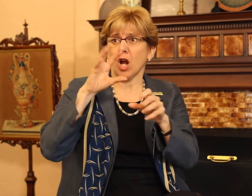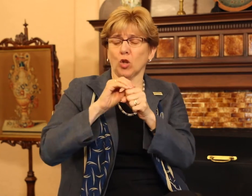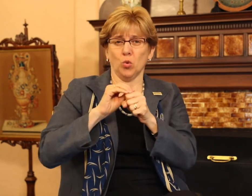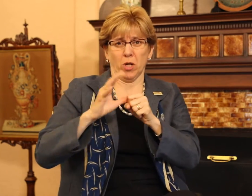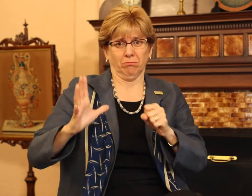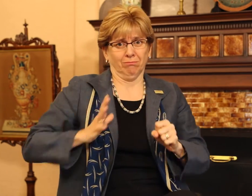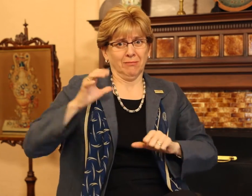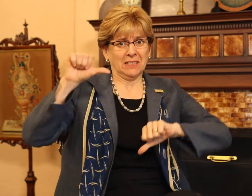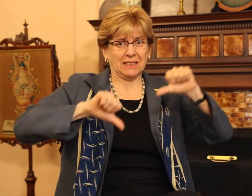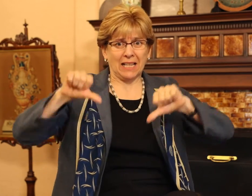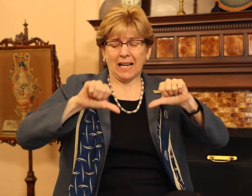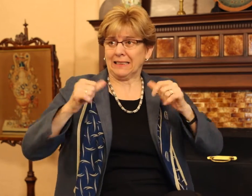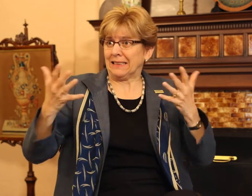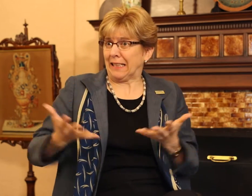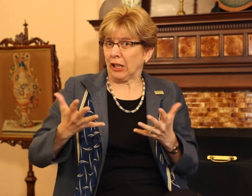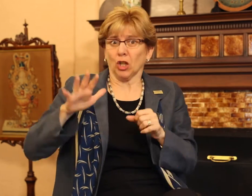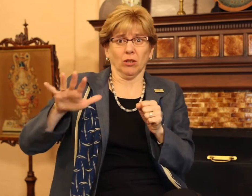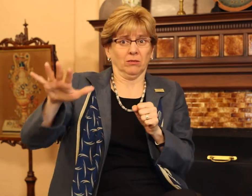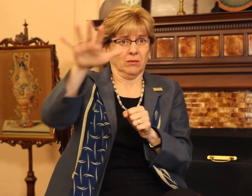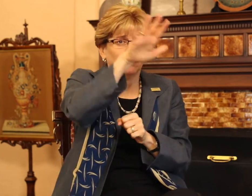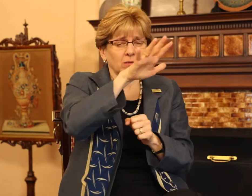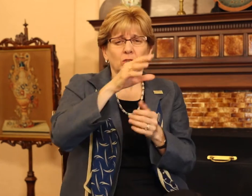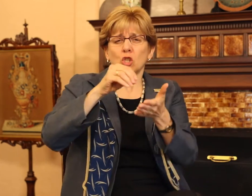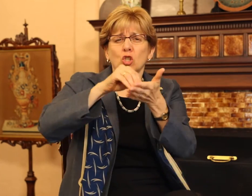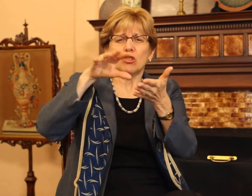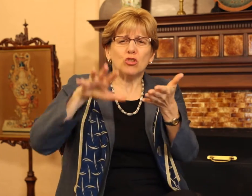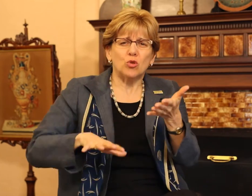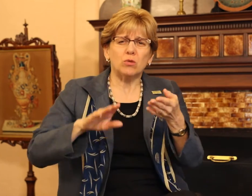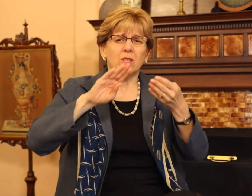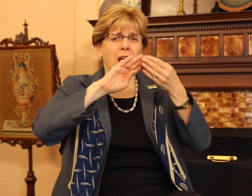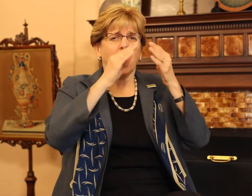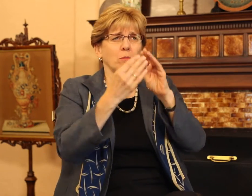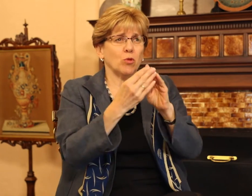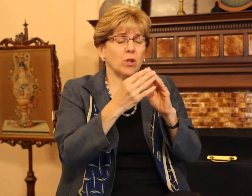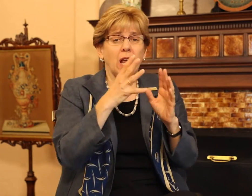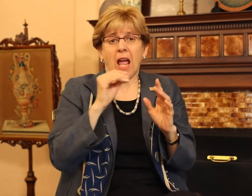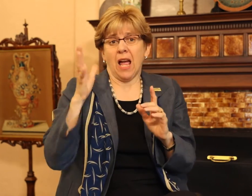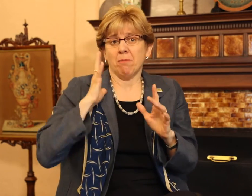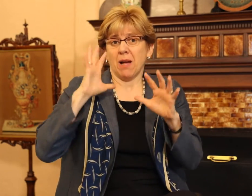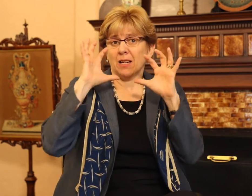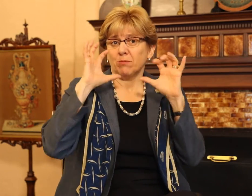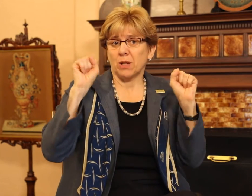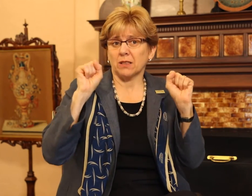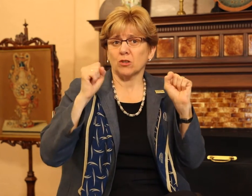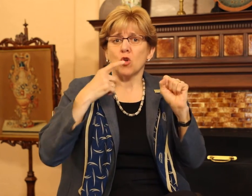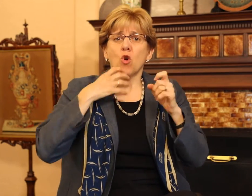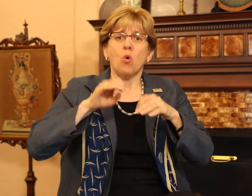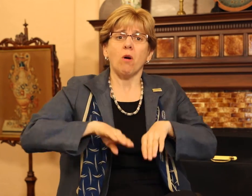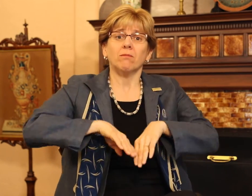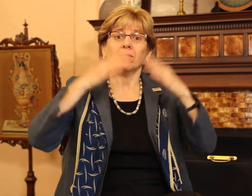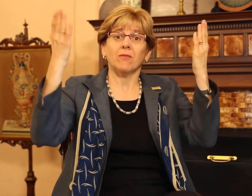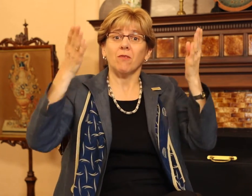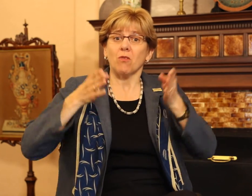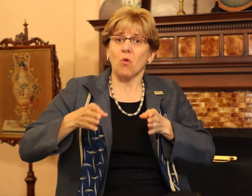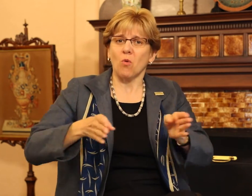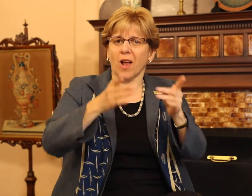scientists, students, the community and past presidents, who have paved the way for this